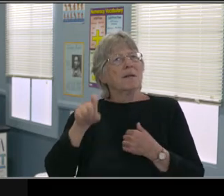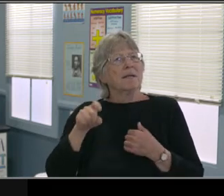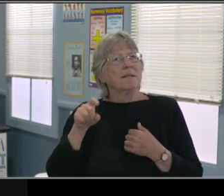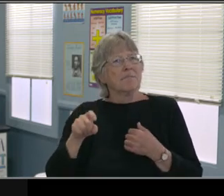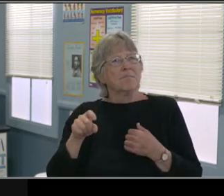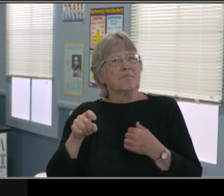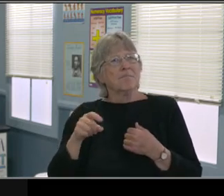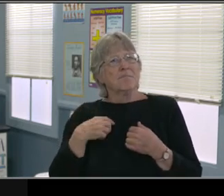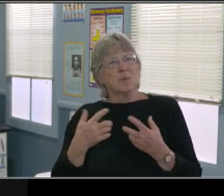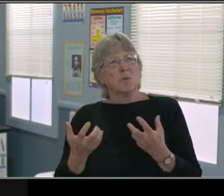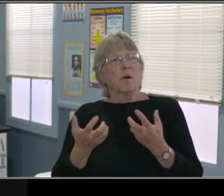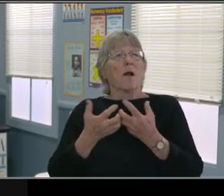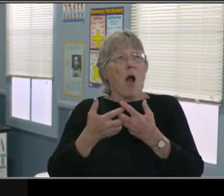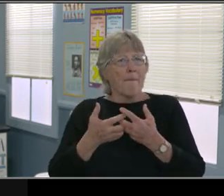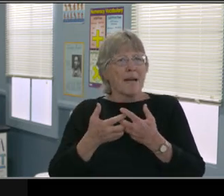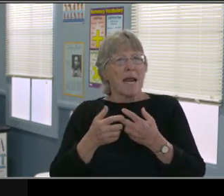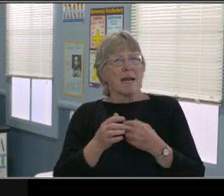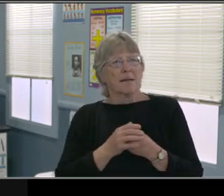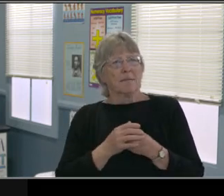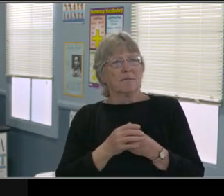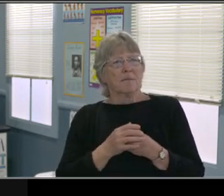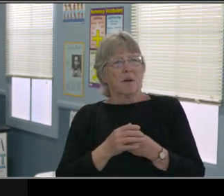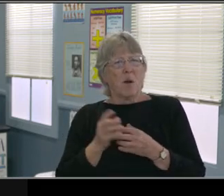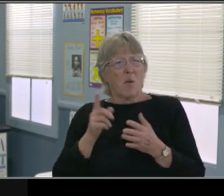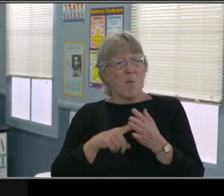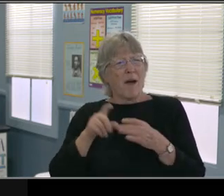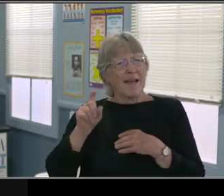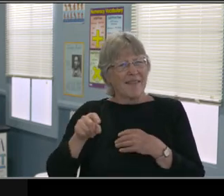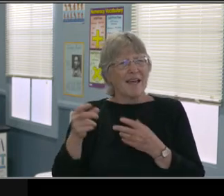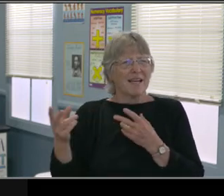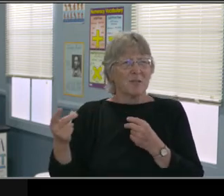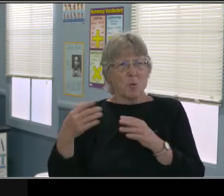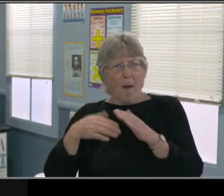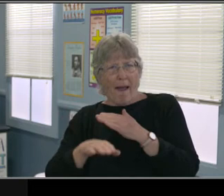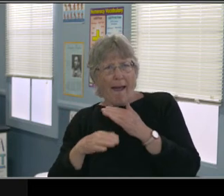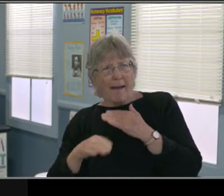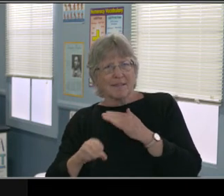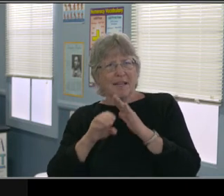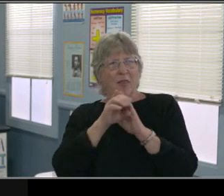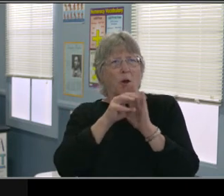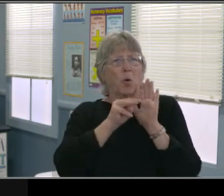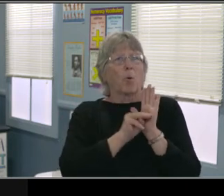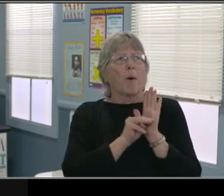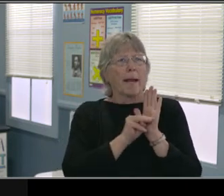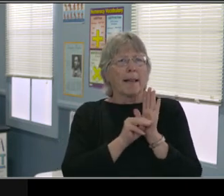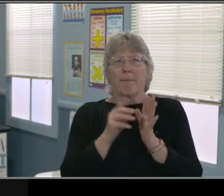So the first example is screen time. It's a big ticket item. Screen time at the students on